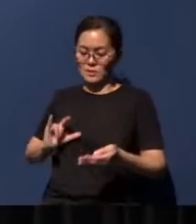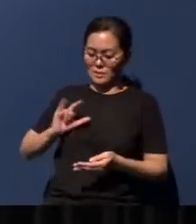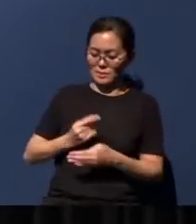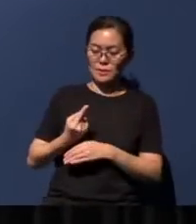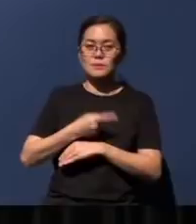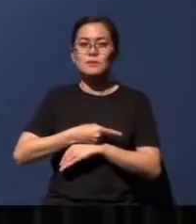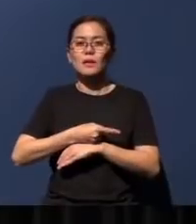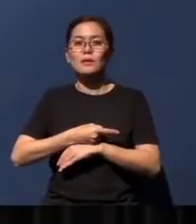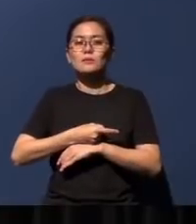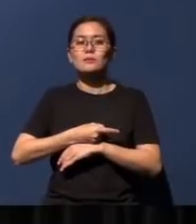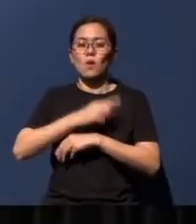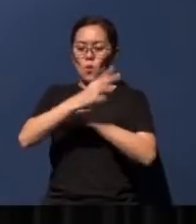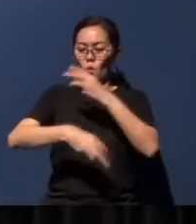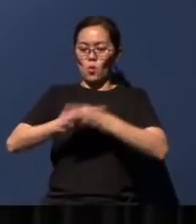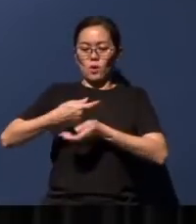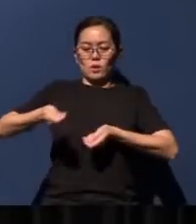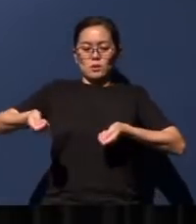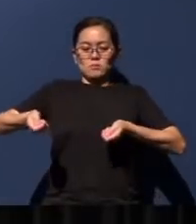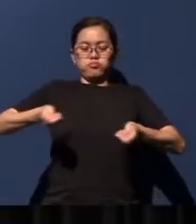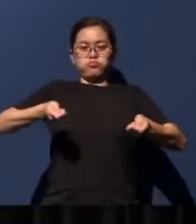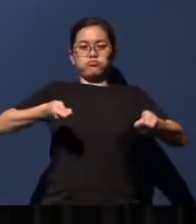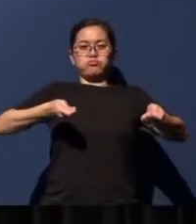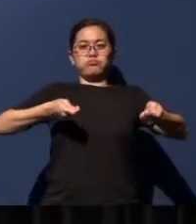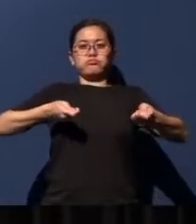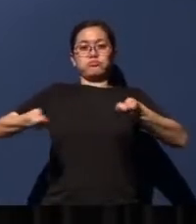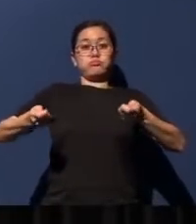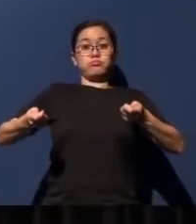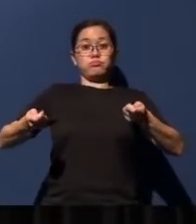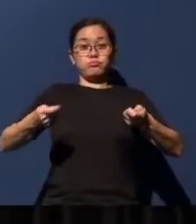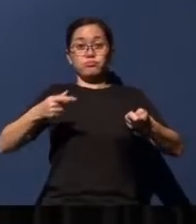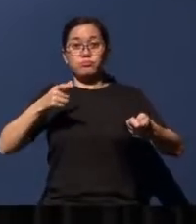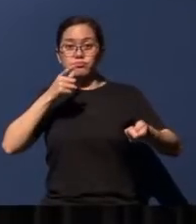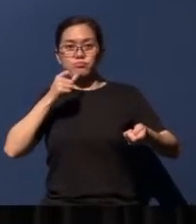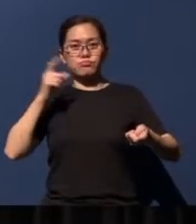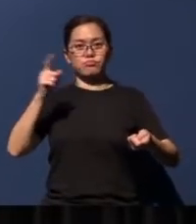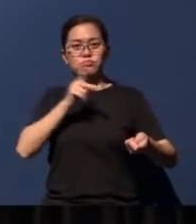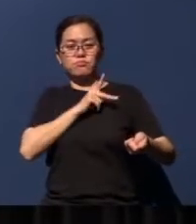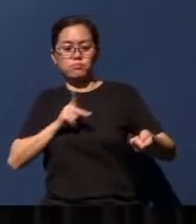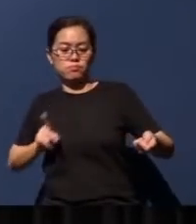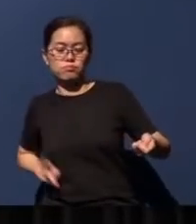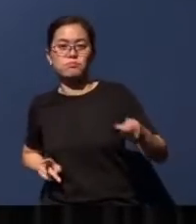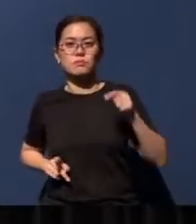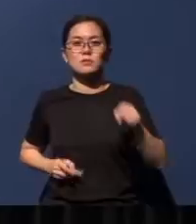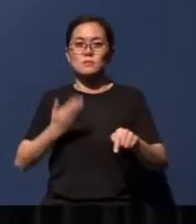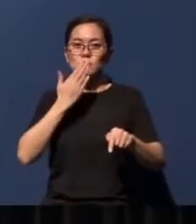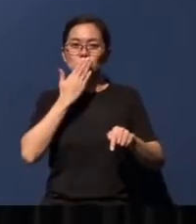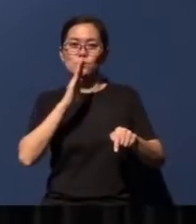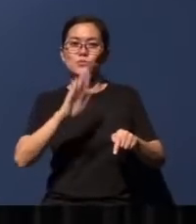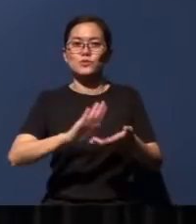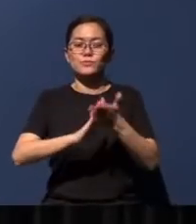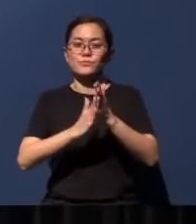rule the world as King, and Jerusalem will become the capital of the world.